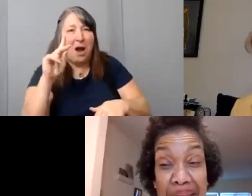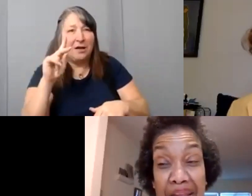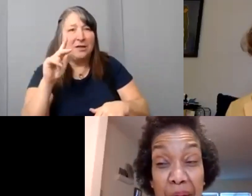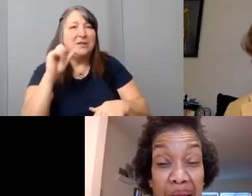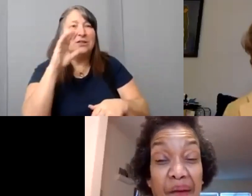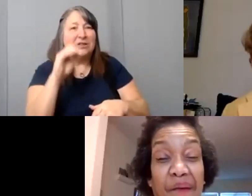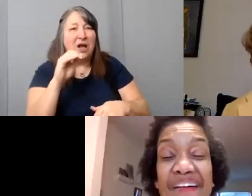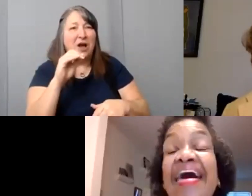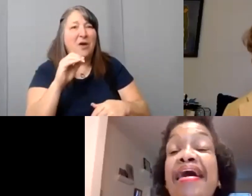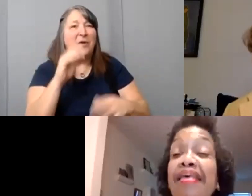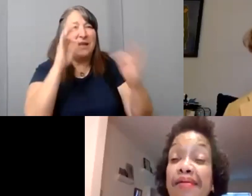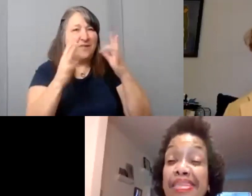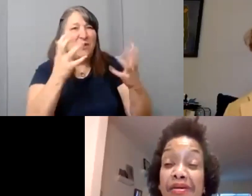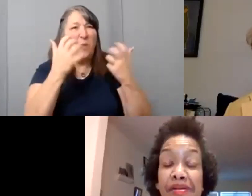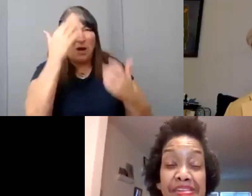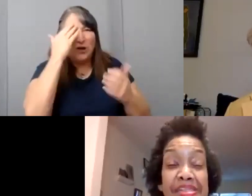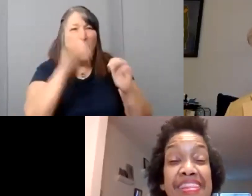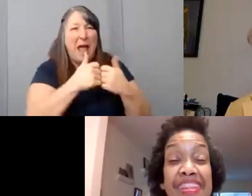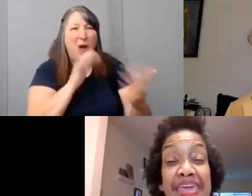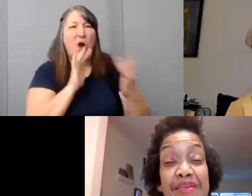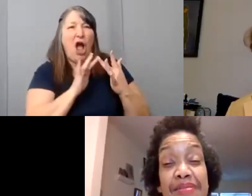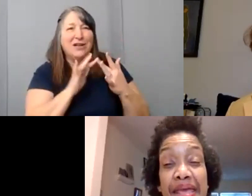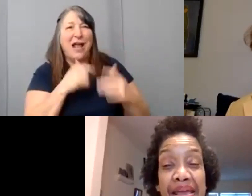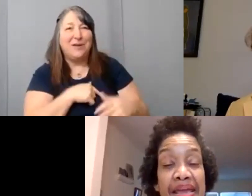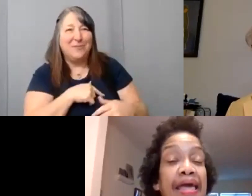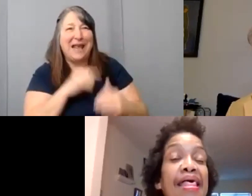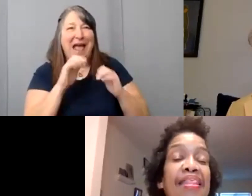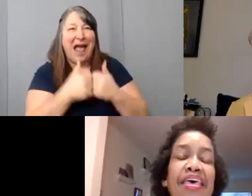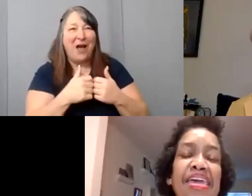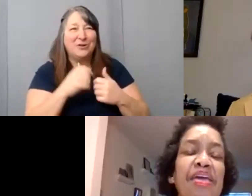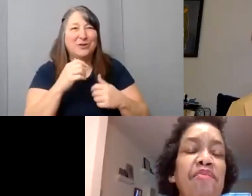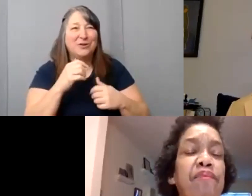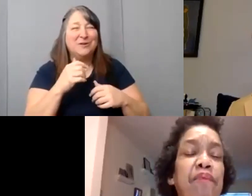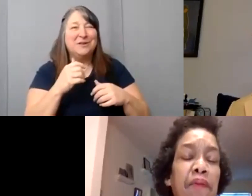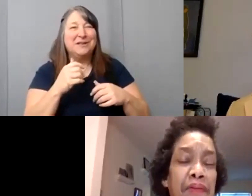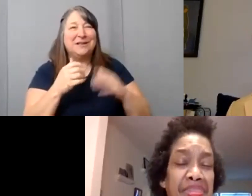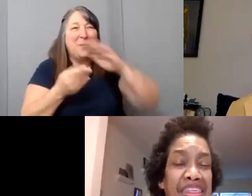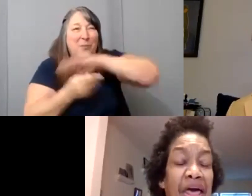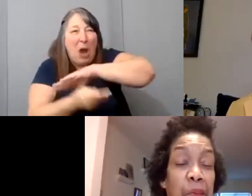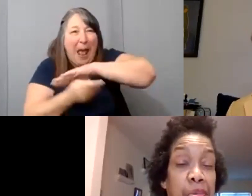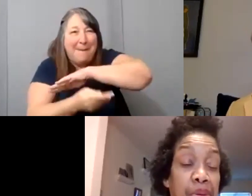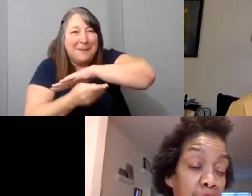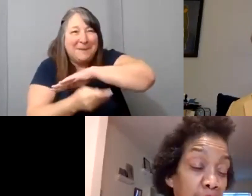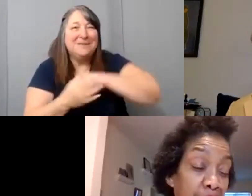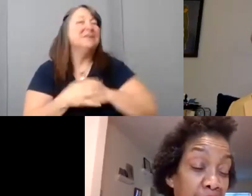Seriously thank you Nic. Thank you for this opportunity.